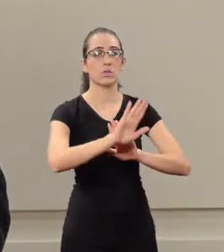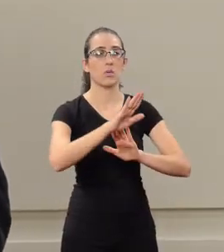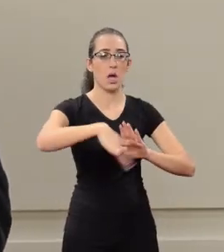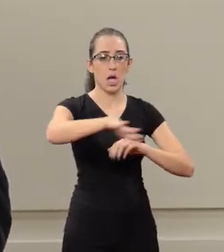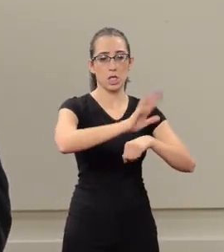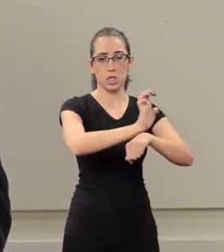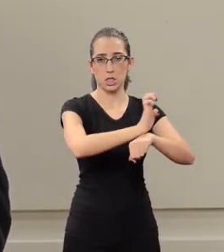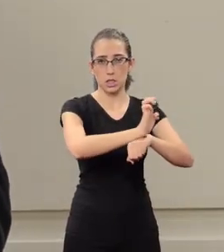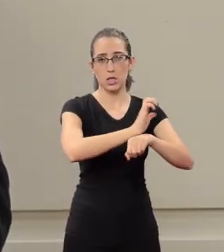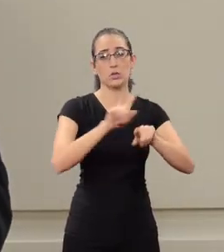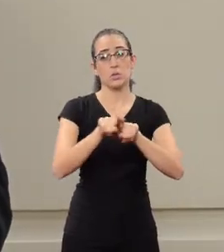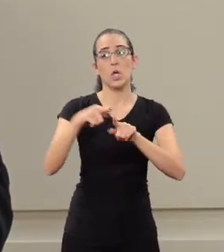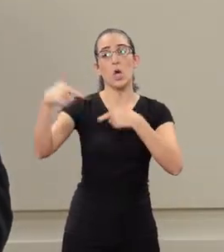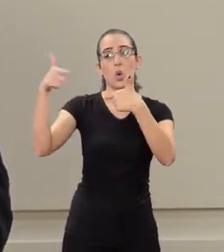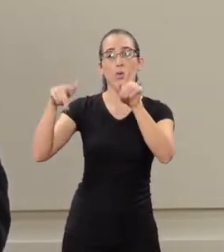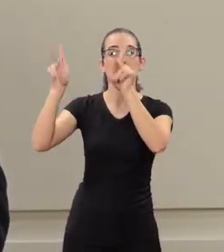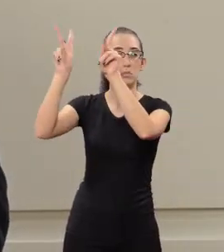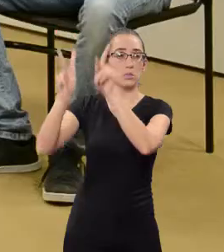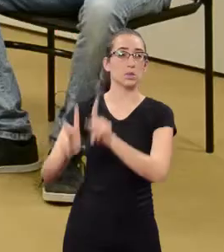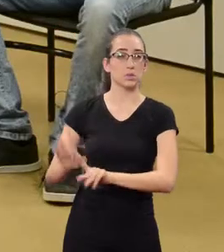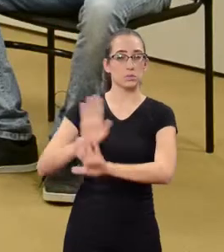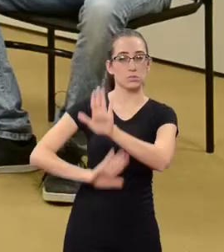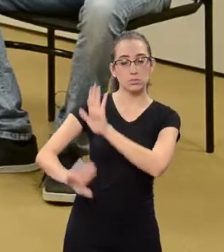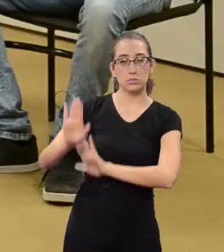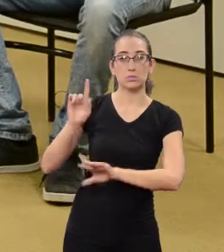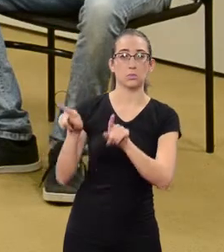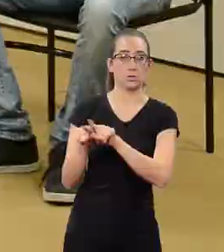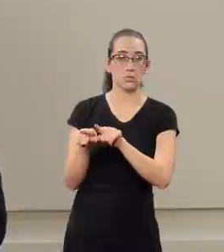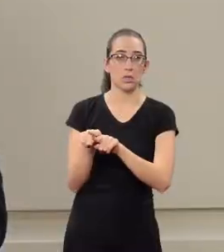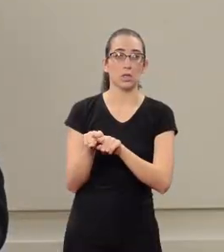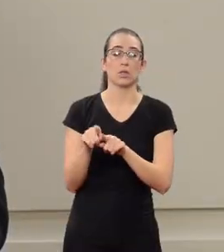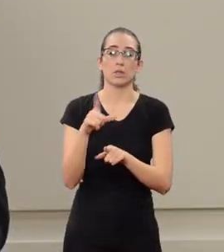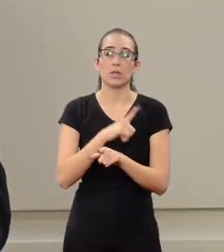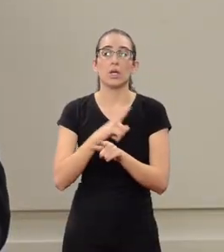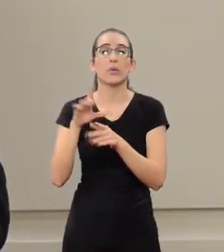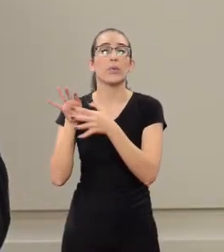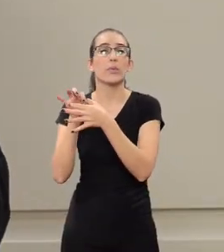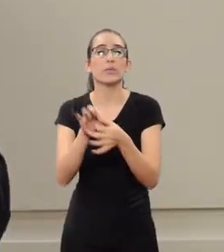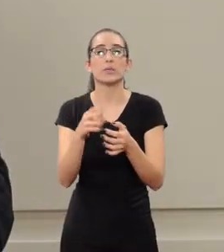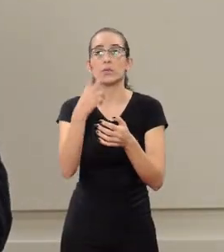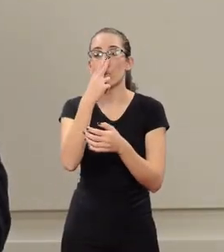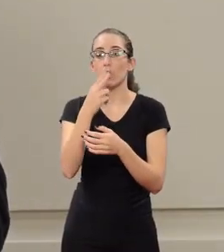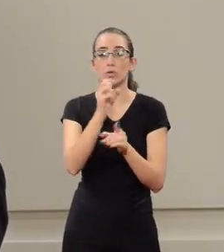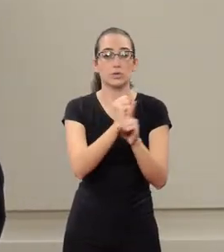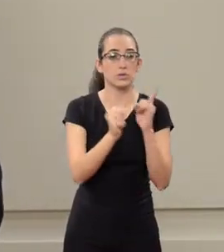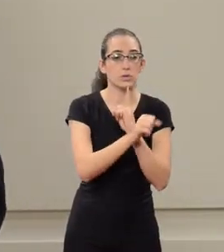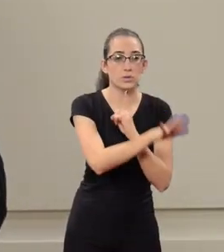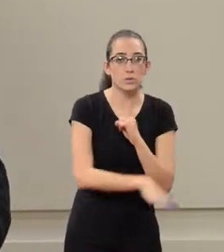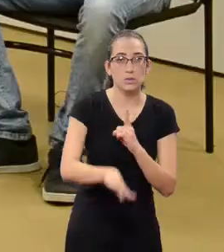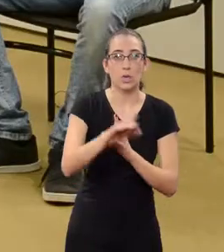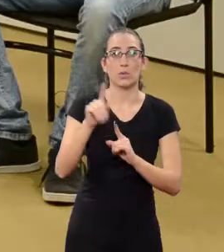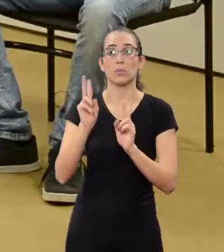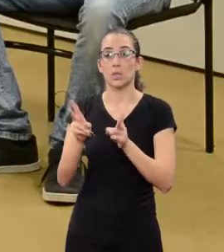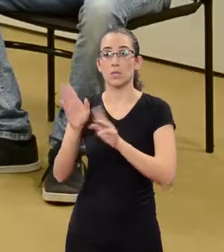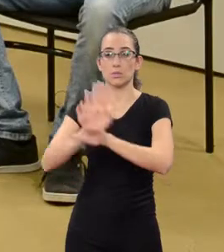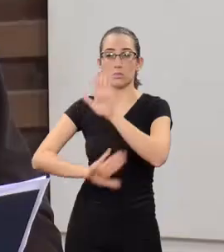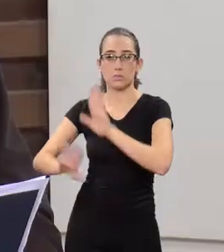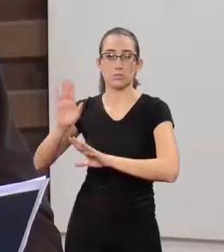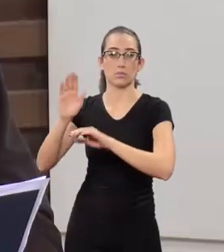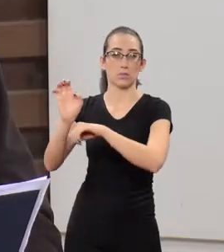and against other individuals. In the context of other individuals, in the social and state range as well.